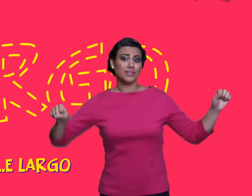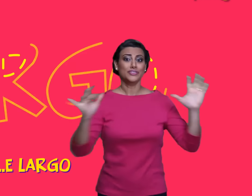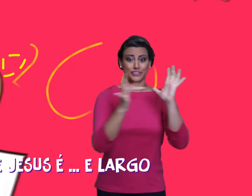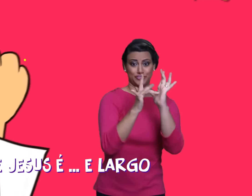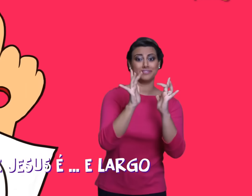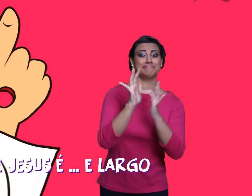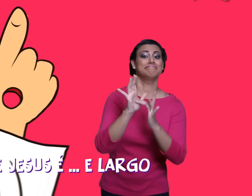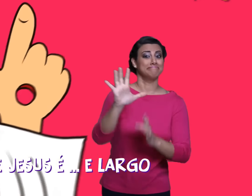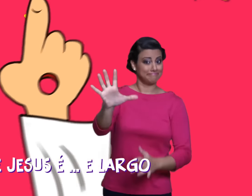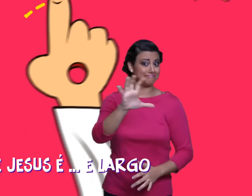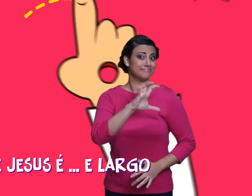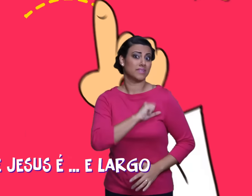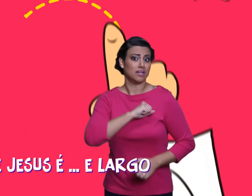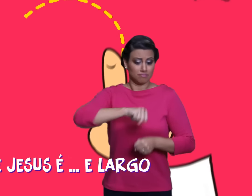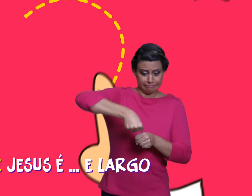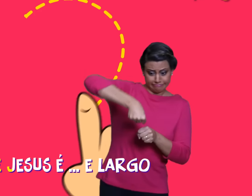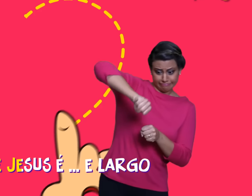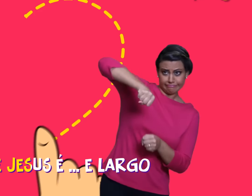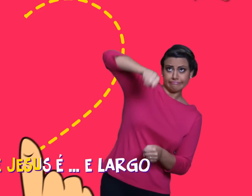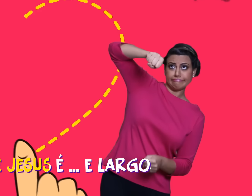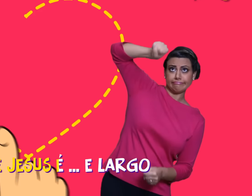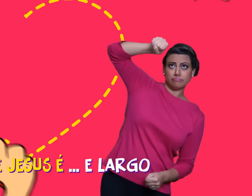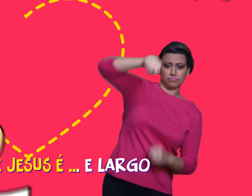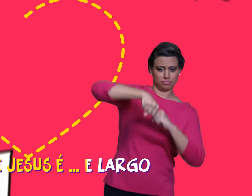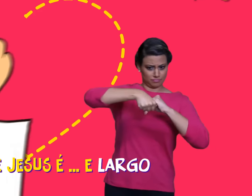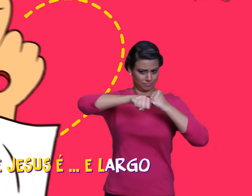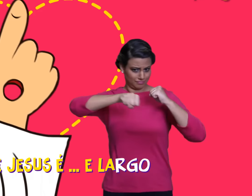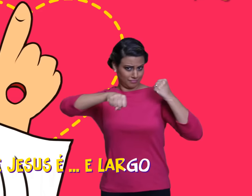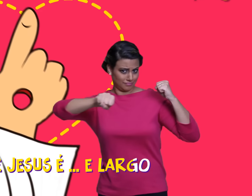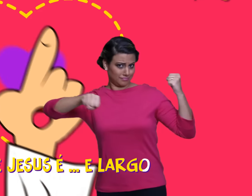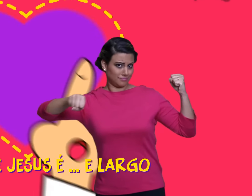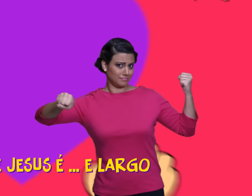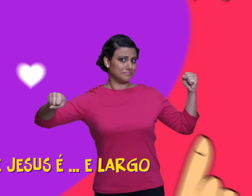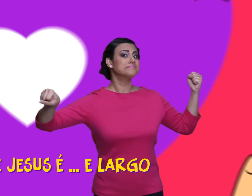THE LOVE OF JESUS IT IS... AND WIDE